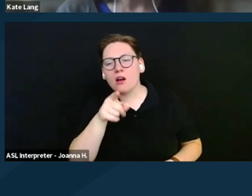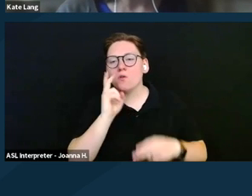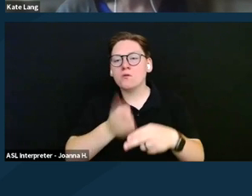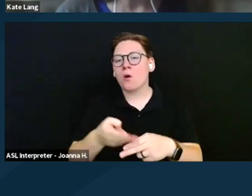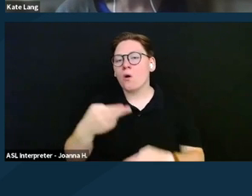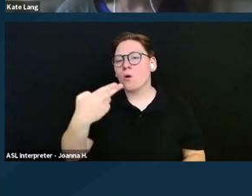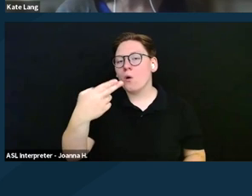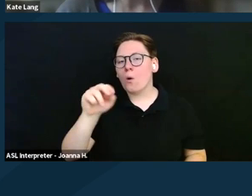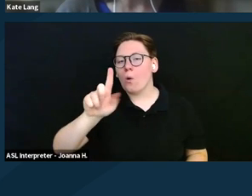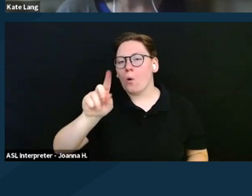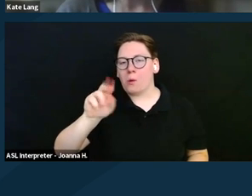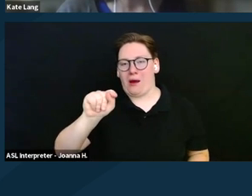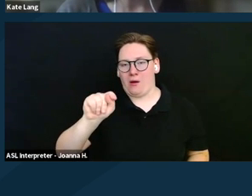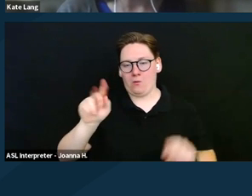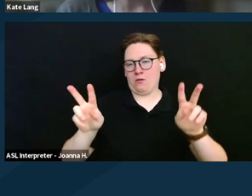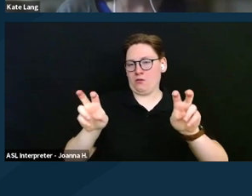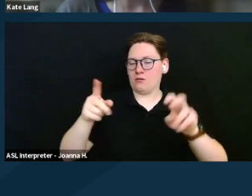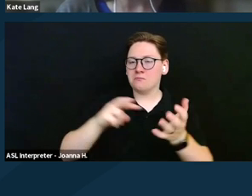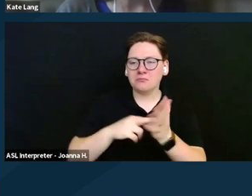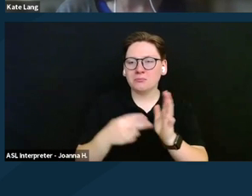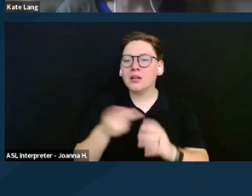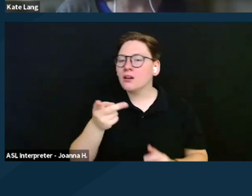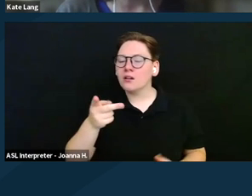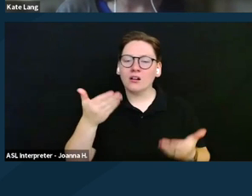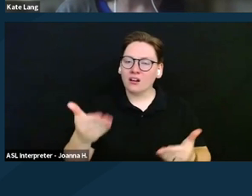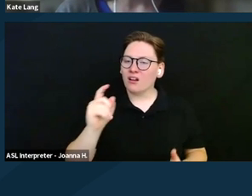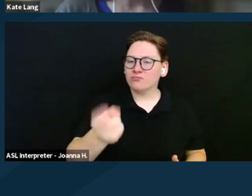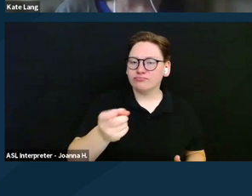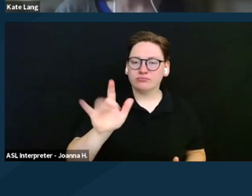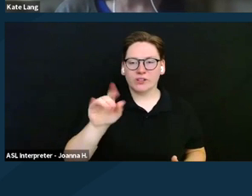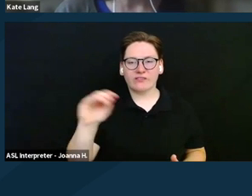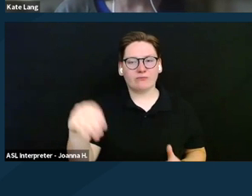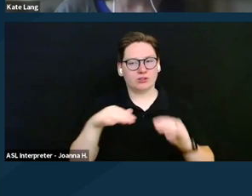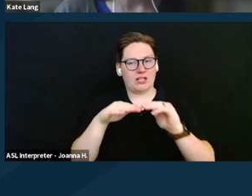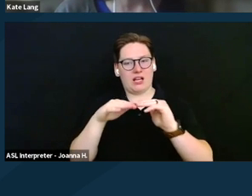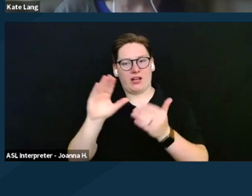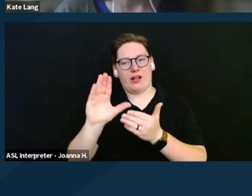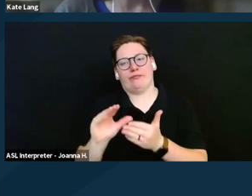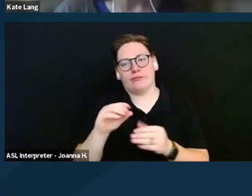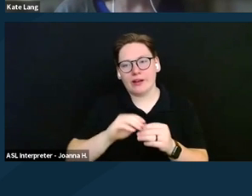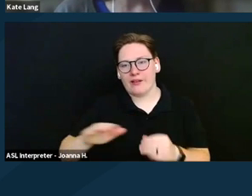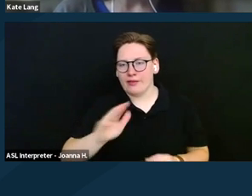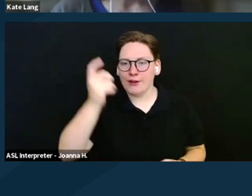and they experience the same 25% reduction in the stipend and asset limit.